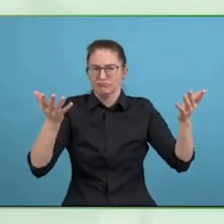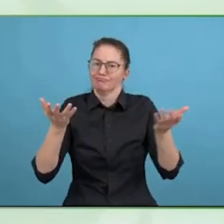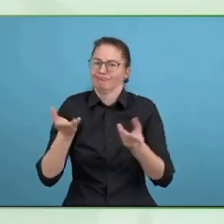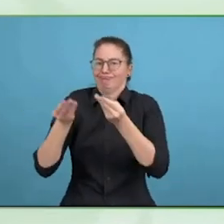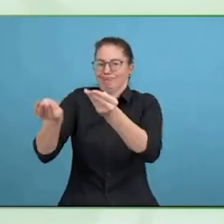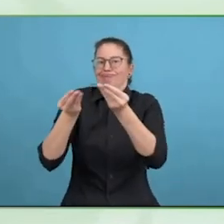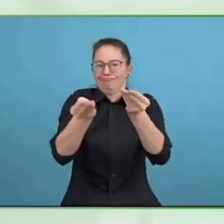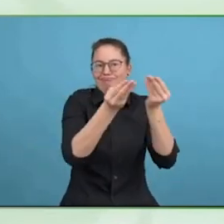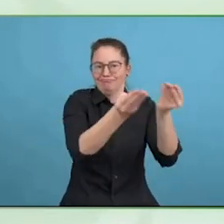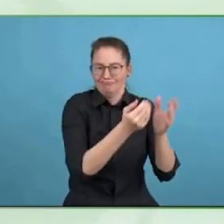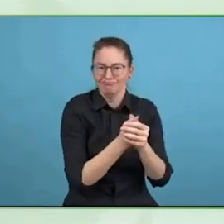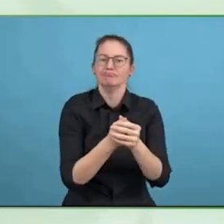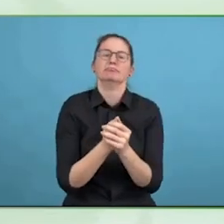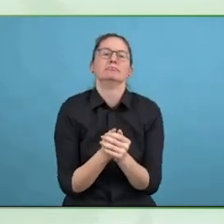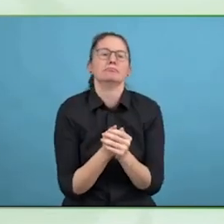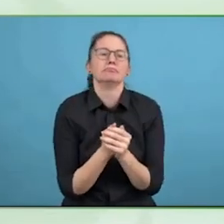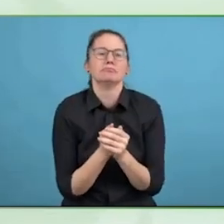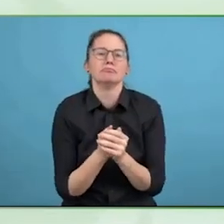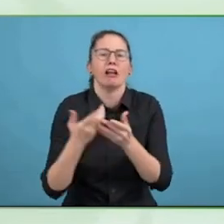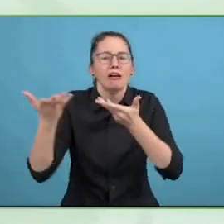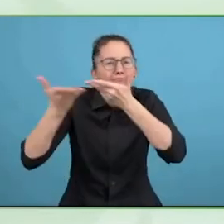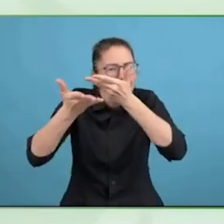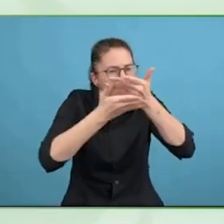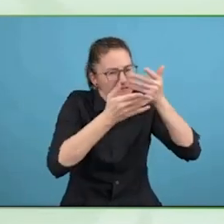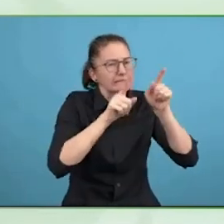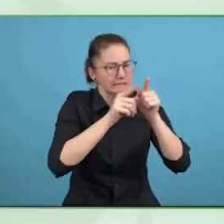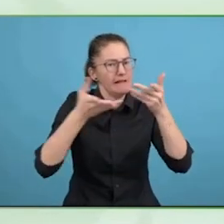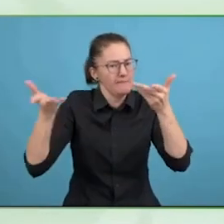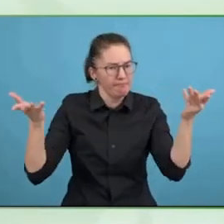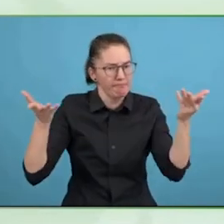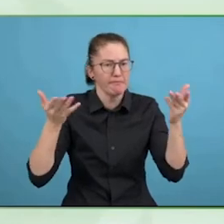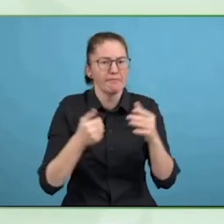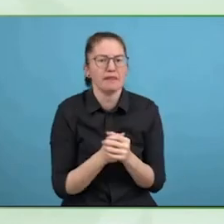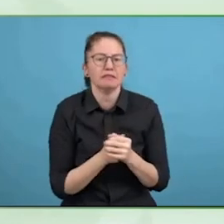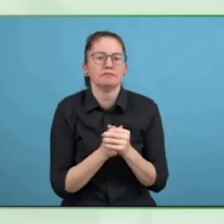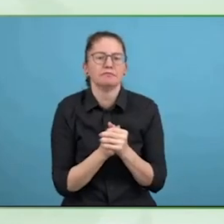always been confusion in so many of the instruments that the private